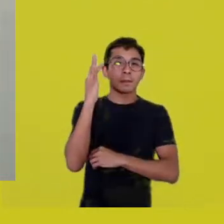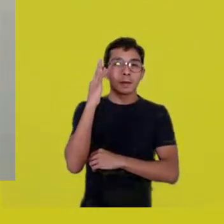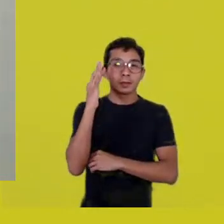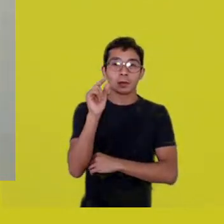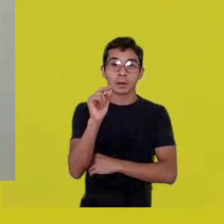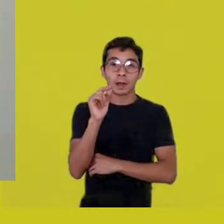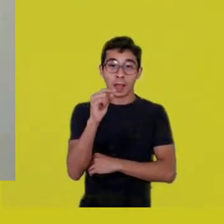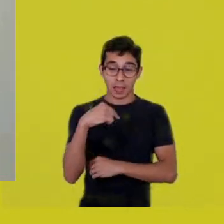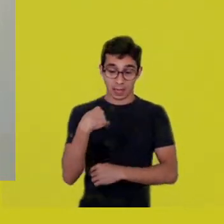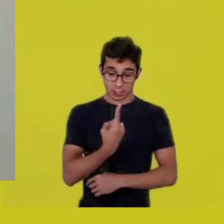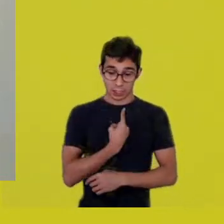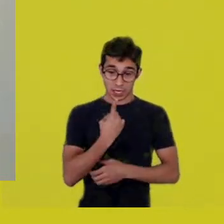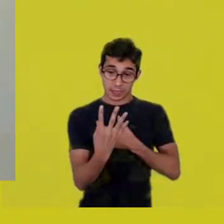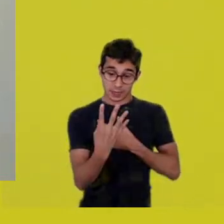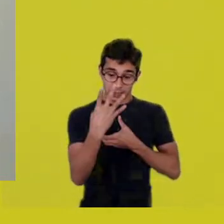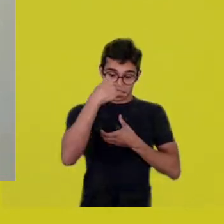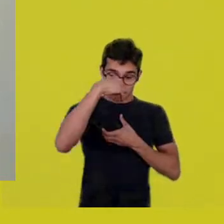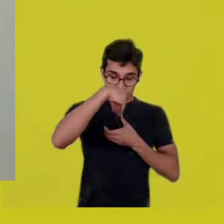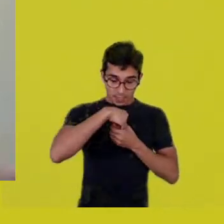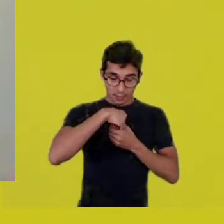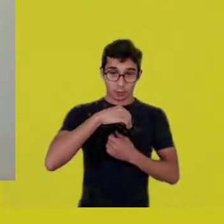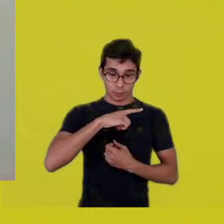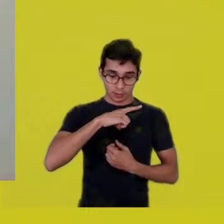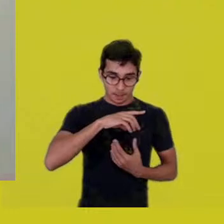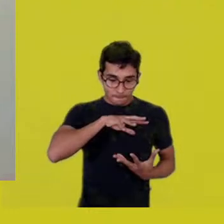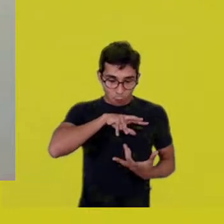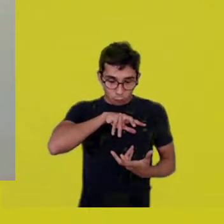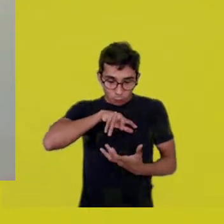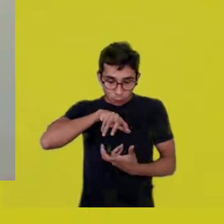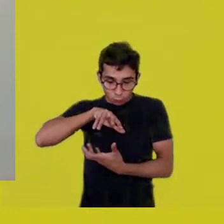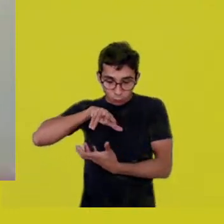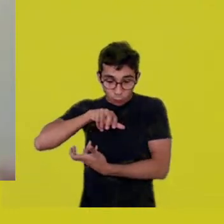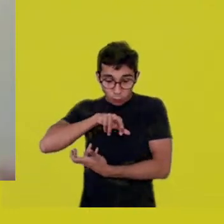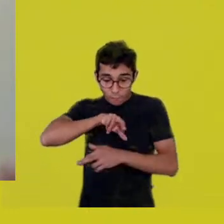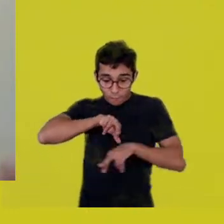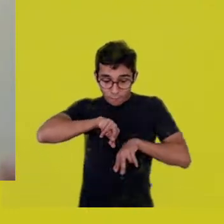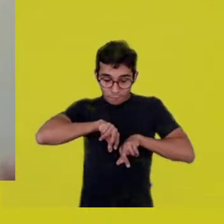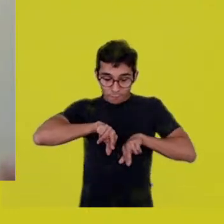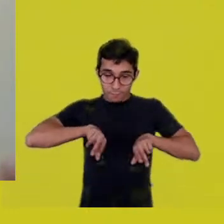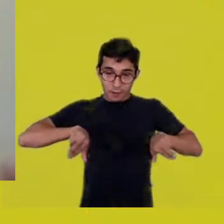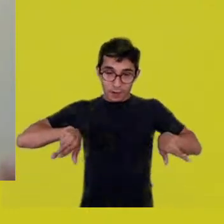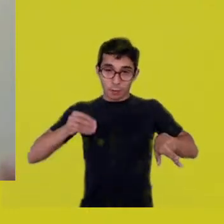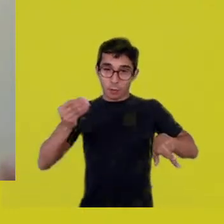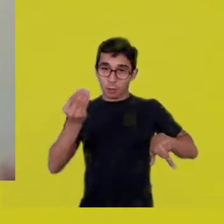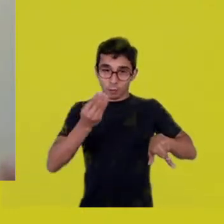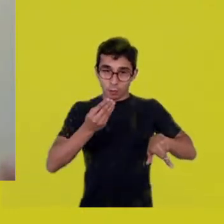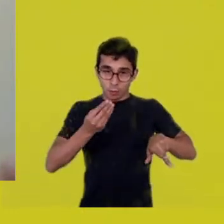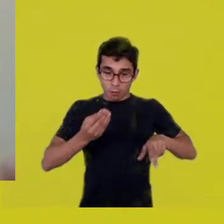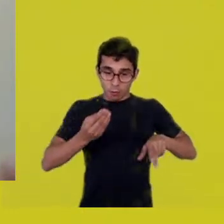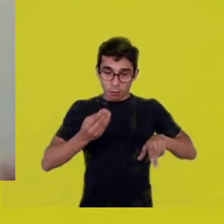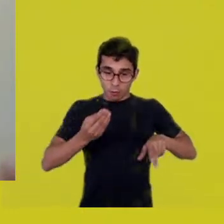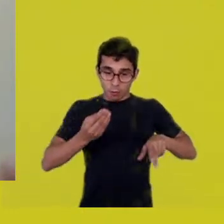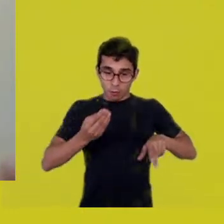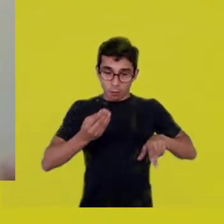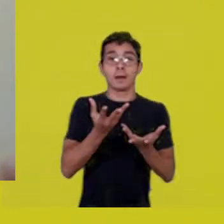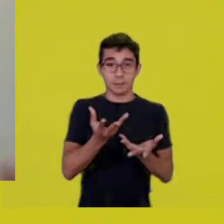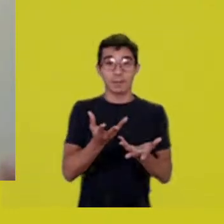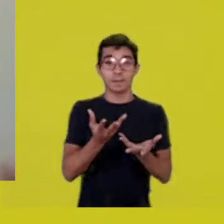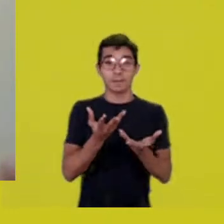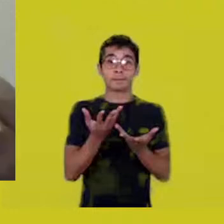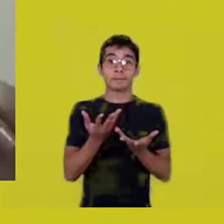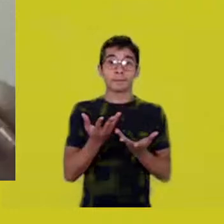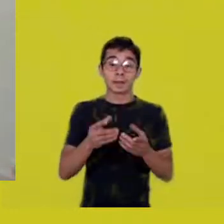which allow us, bringing them out, to invoke the wish of people,